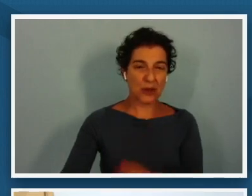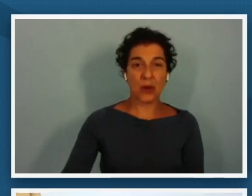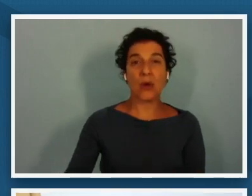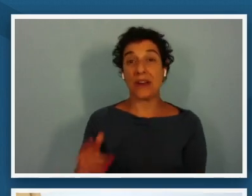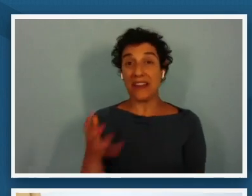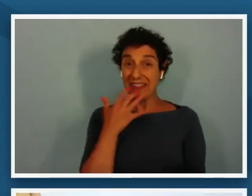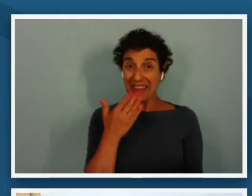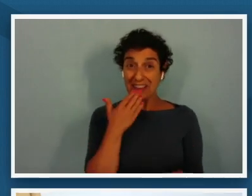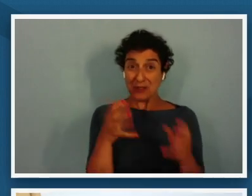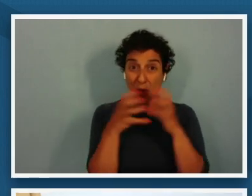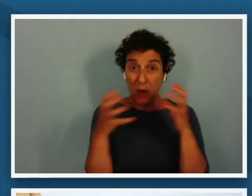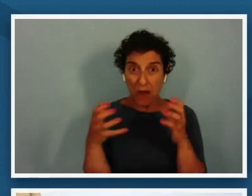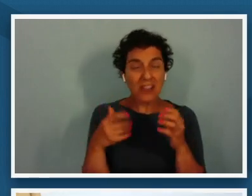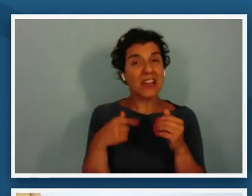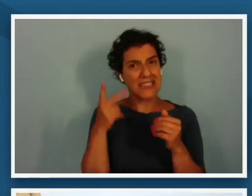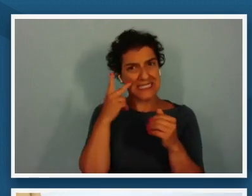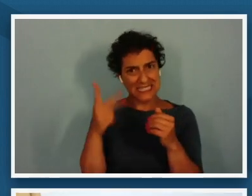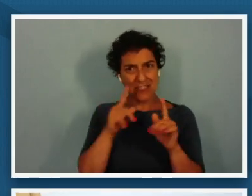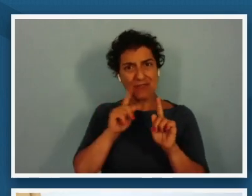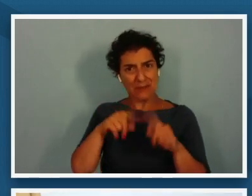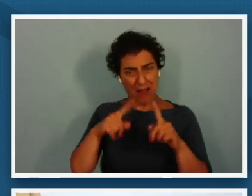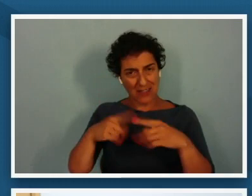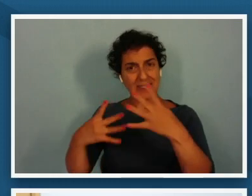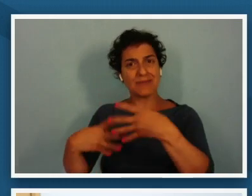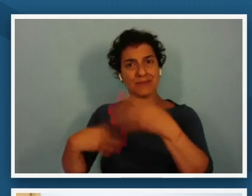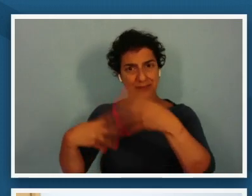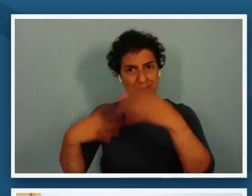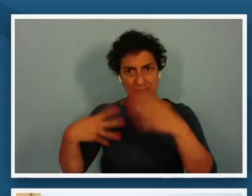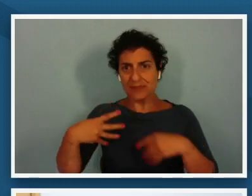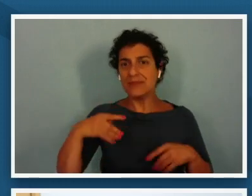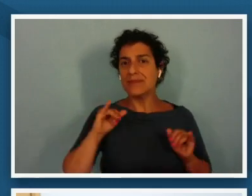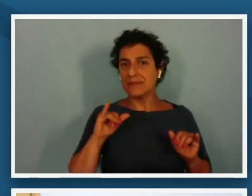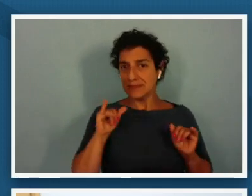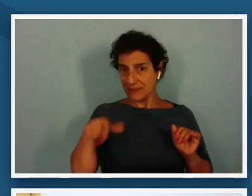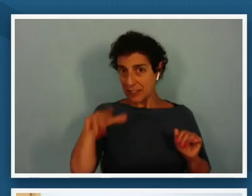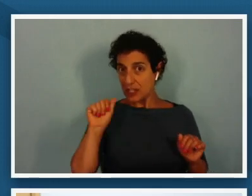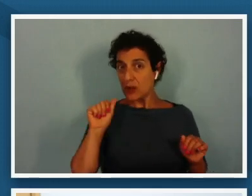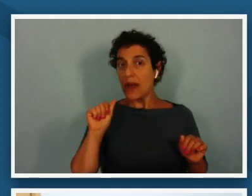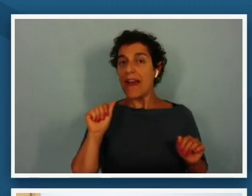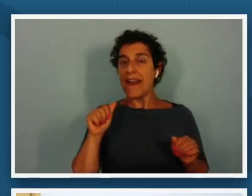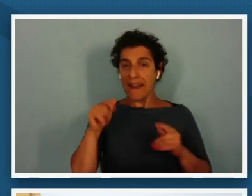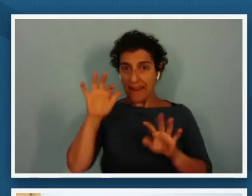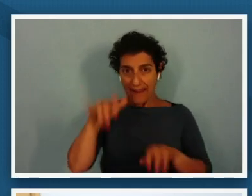some responses that have come through